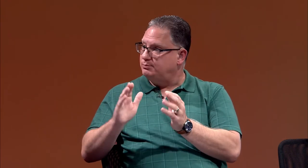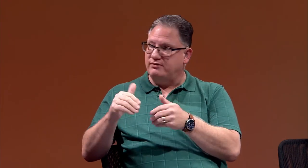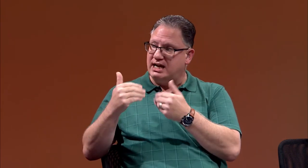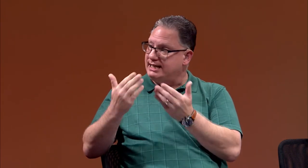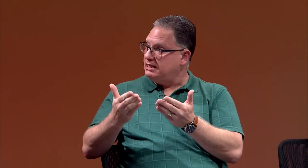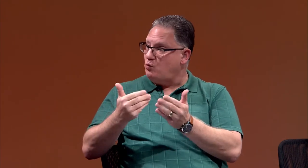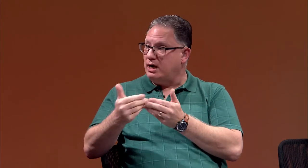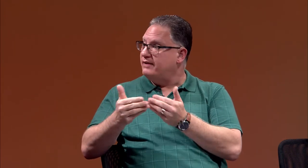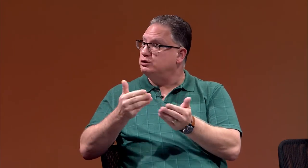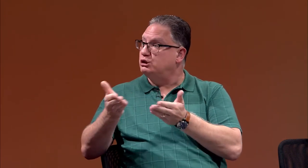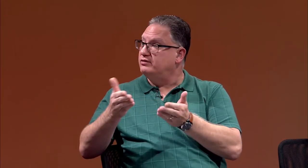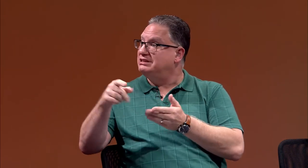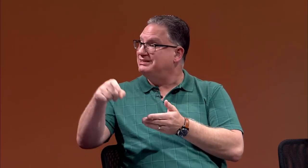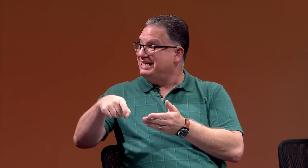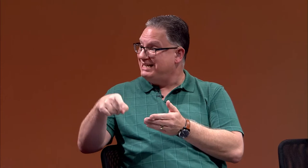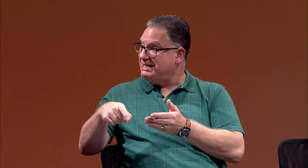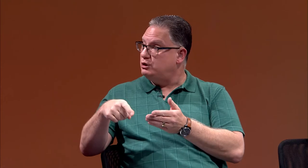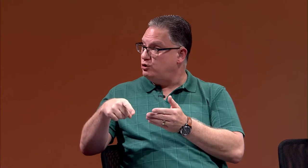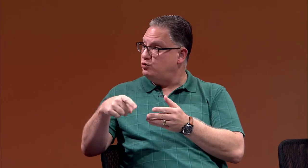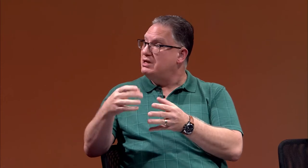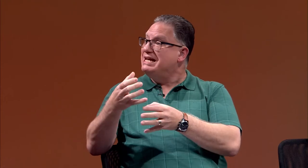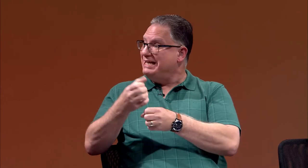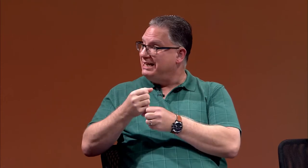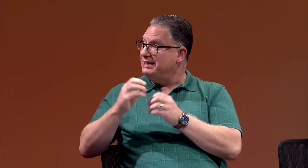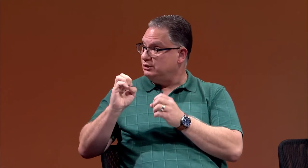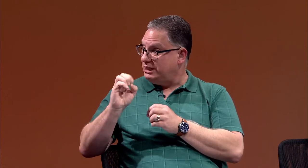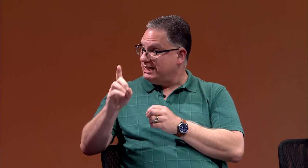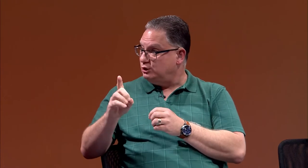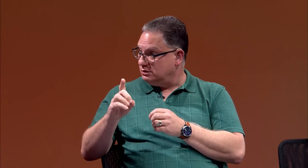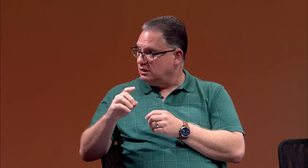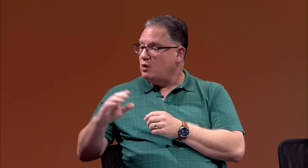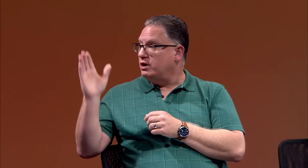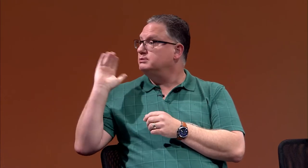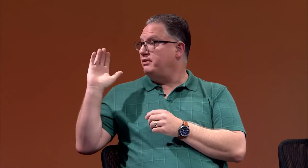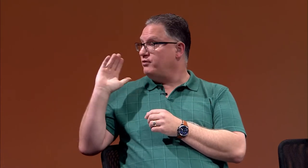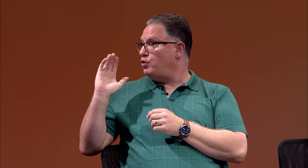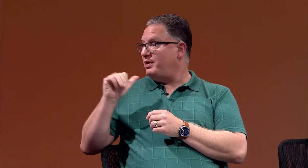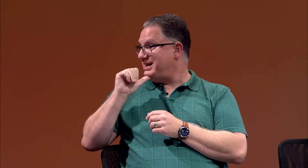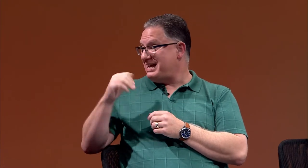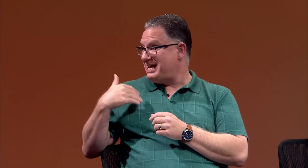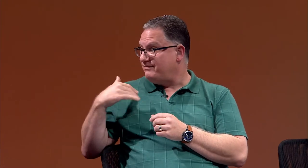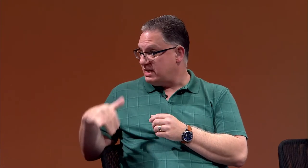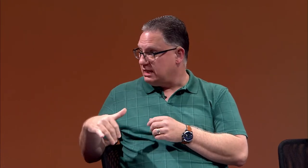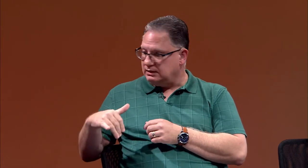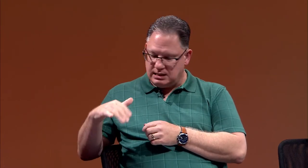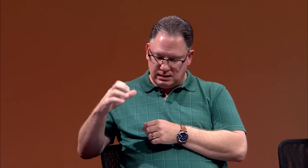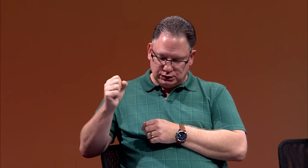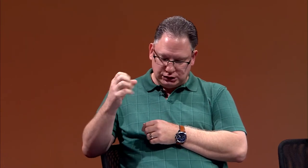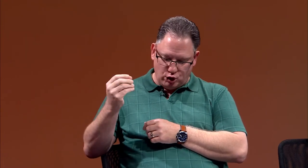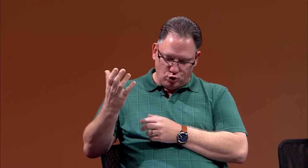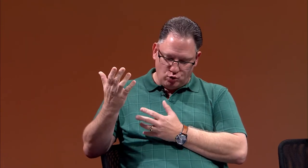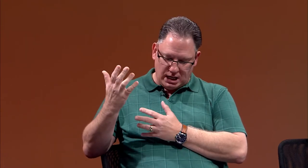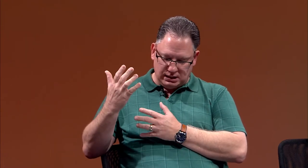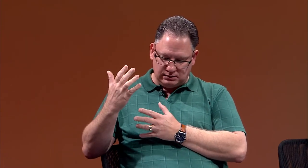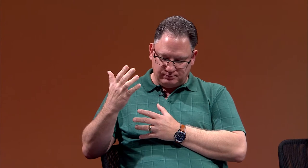providing whatever services they need to get an education; whereas before, they didn't have that.